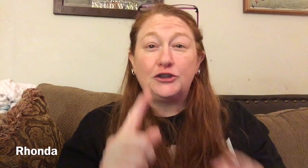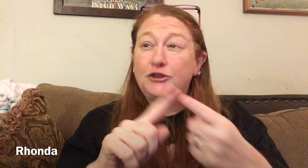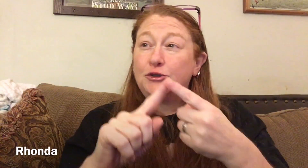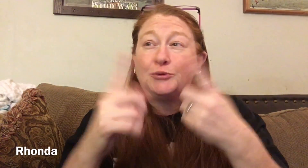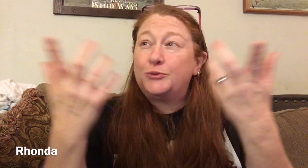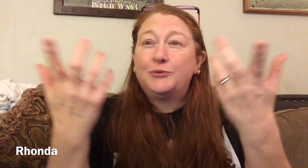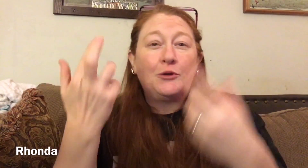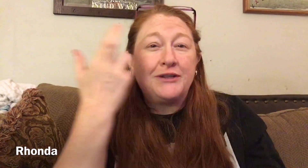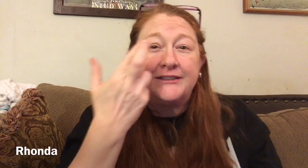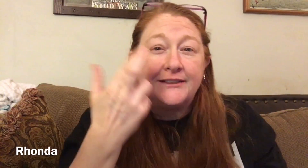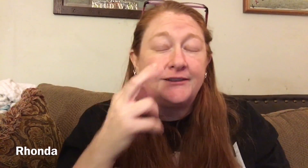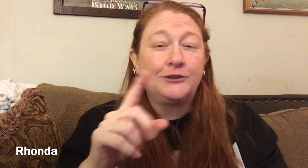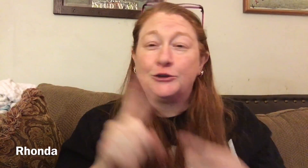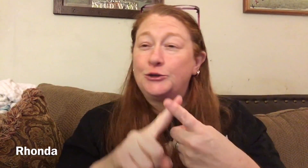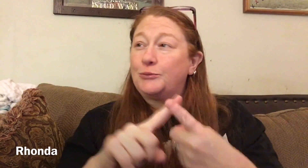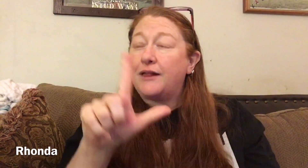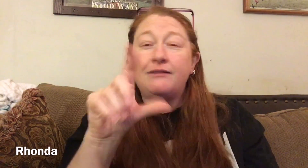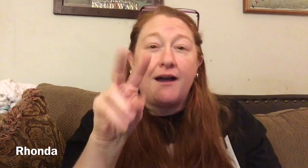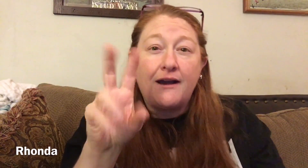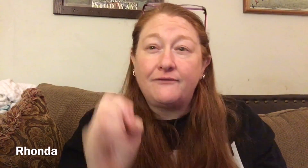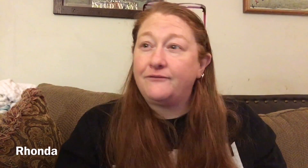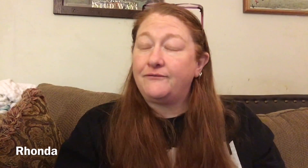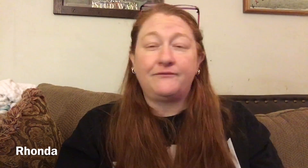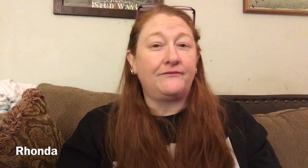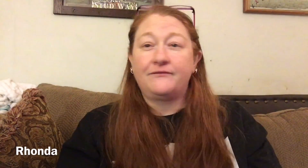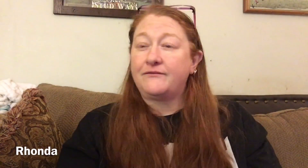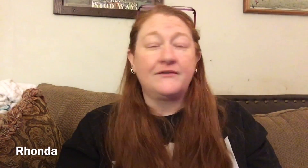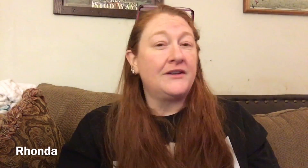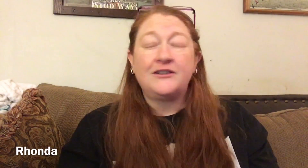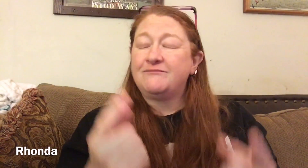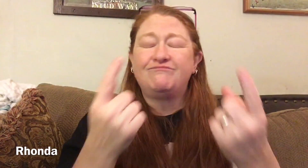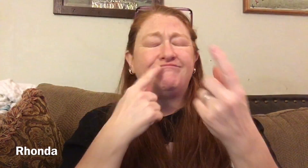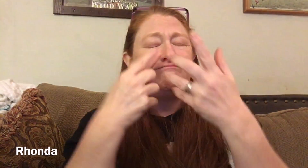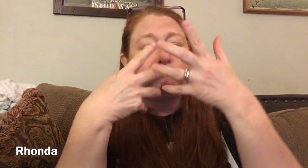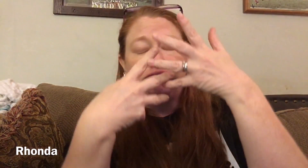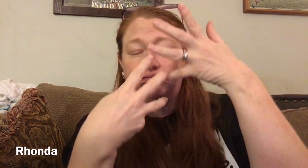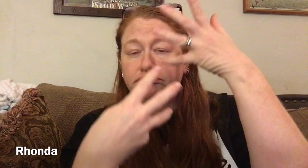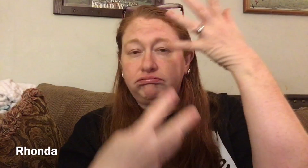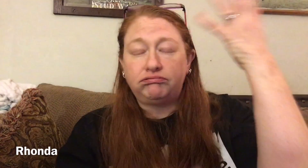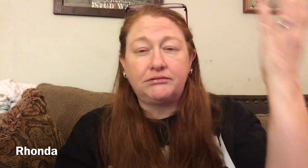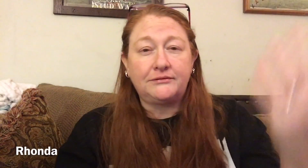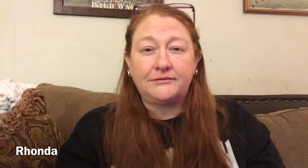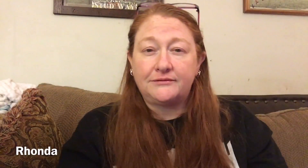and the ability to reason.... to love... Really, there are so many things that signing can give us...